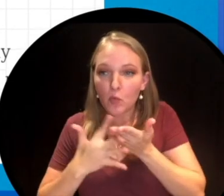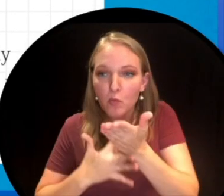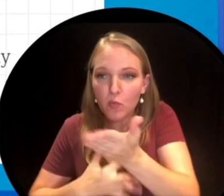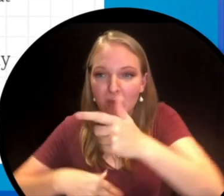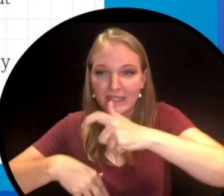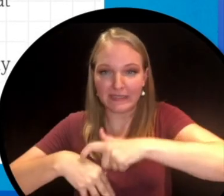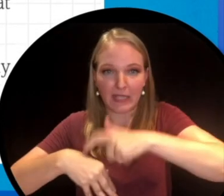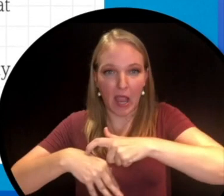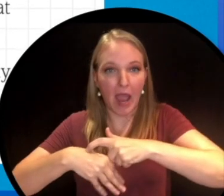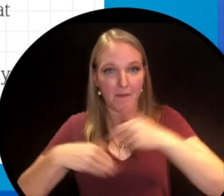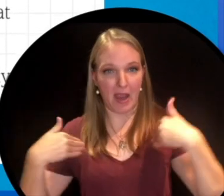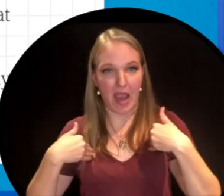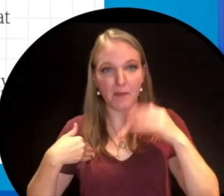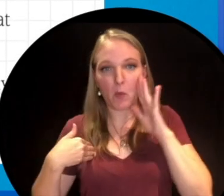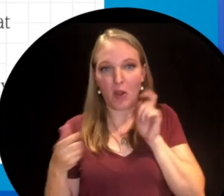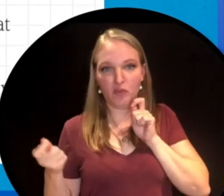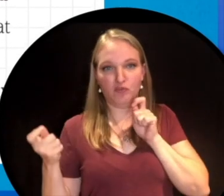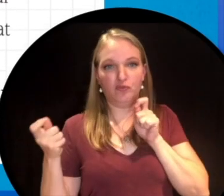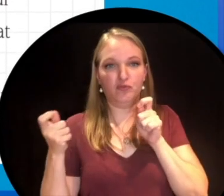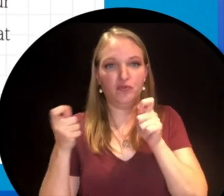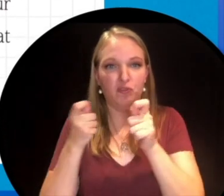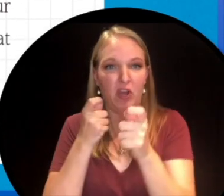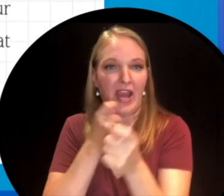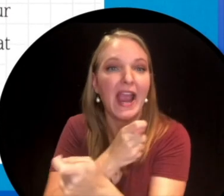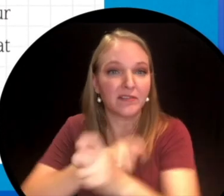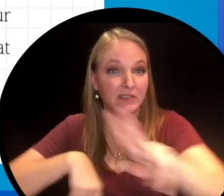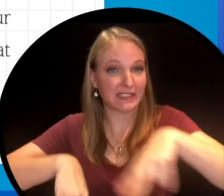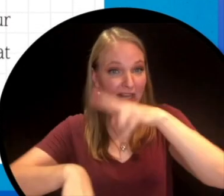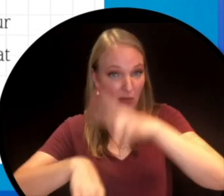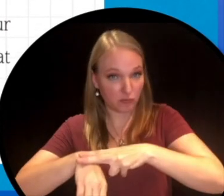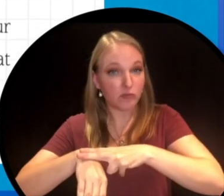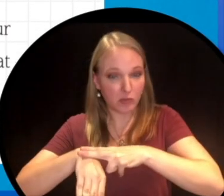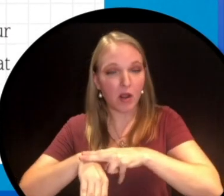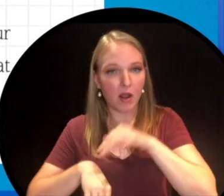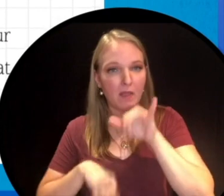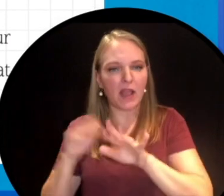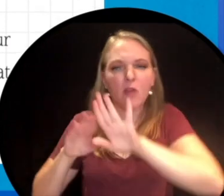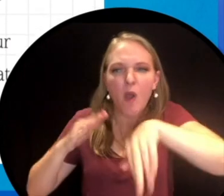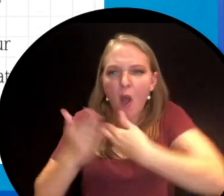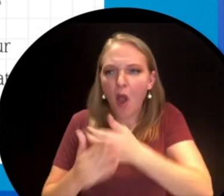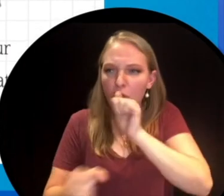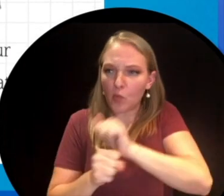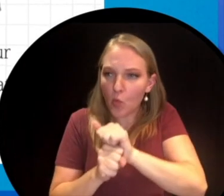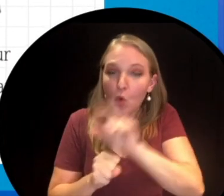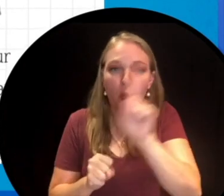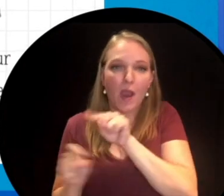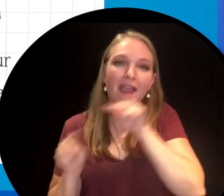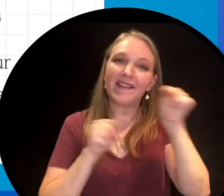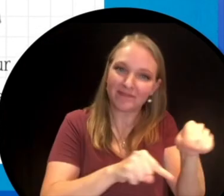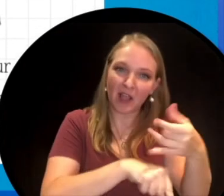and history in natural history and through time. So he did all of his work on the galapagos islands